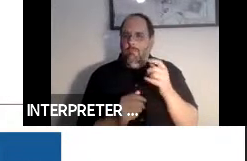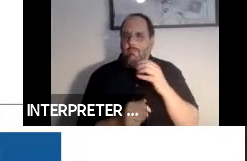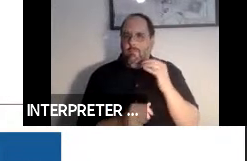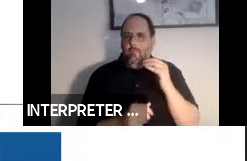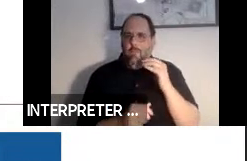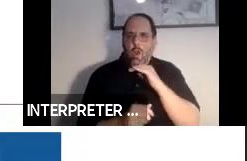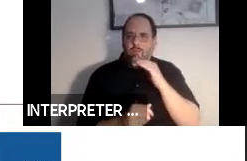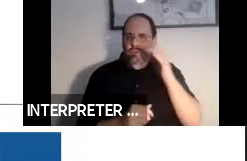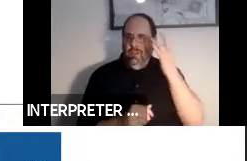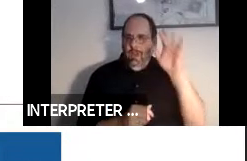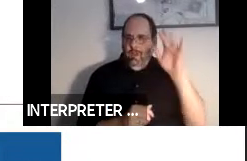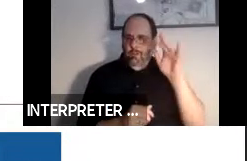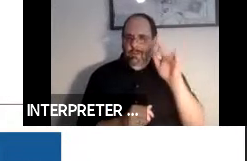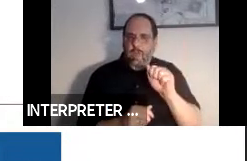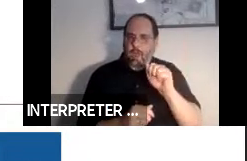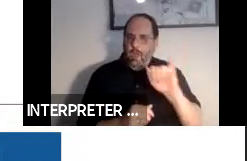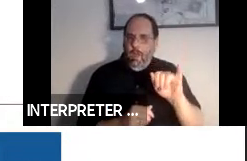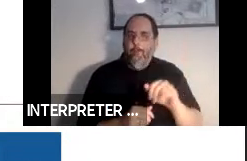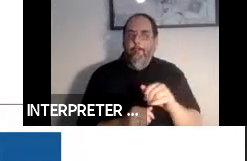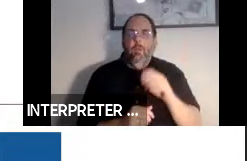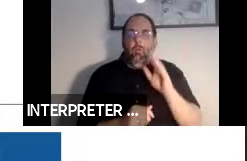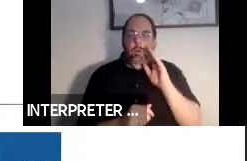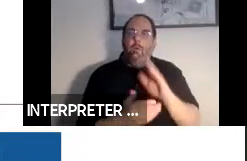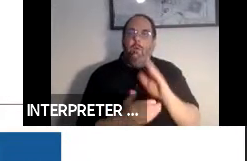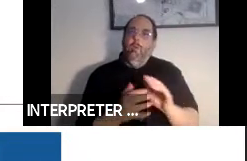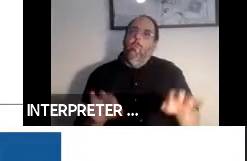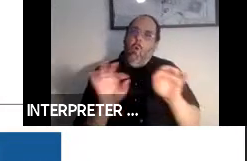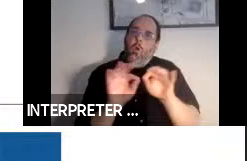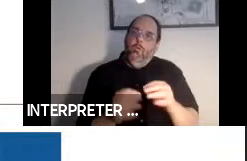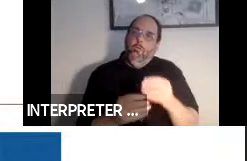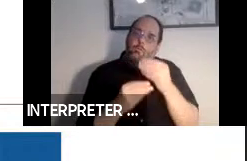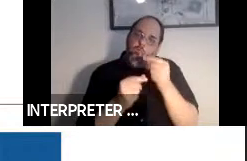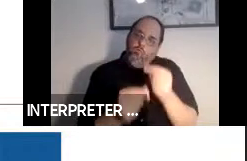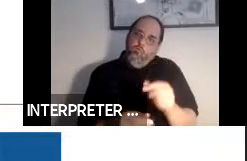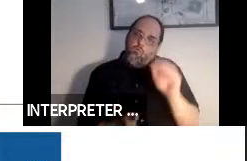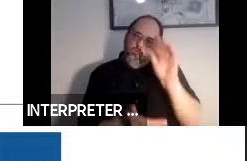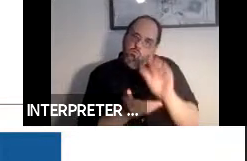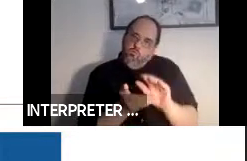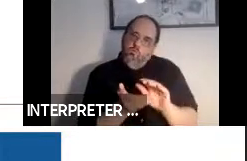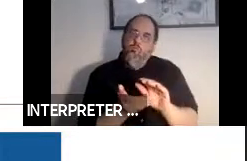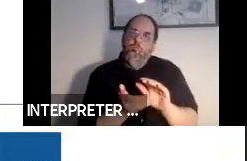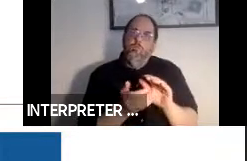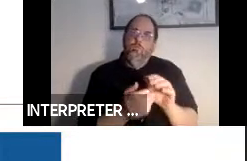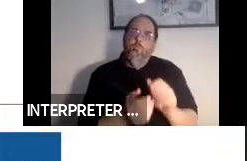increasingly important in order to streamline and lower the level of effort for interaction.